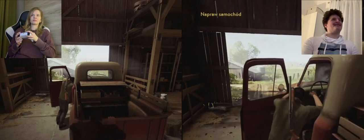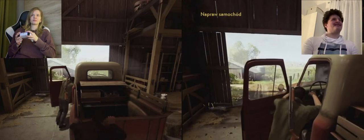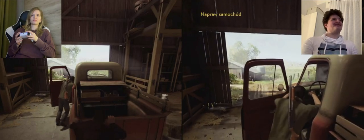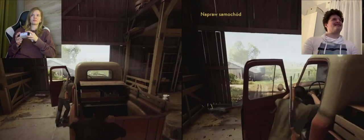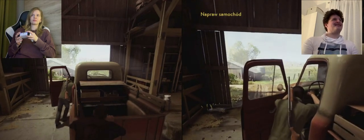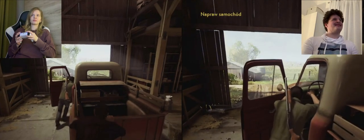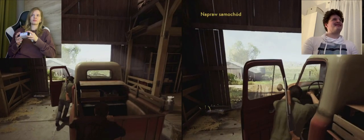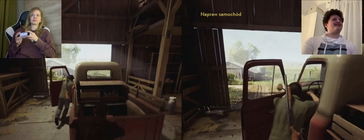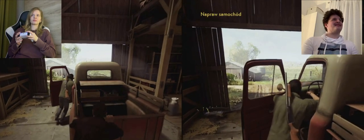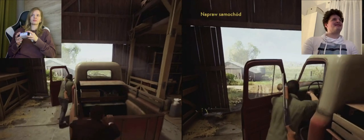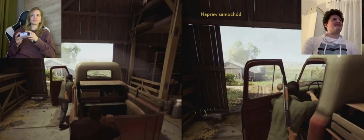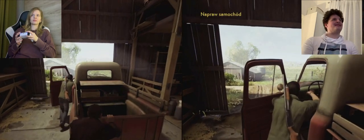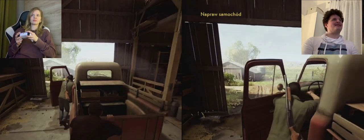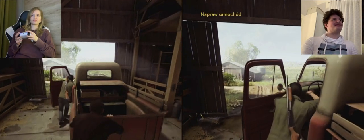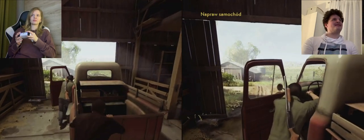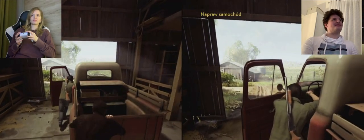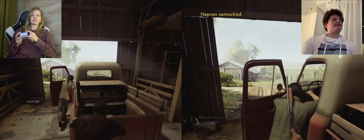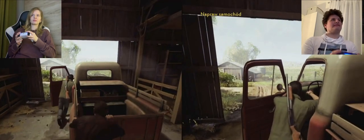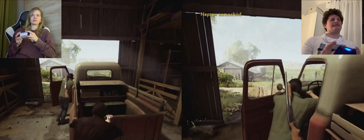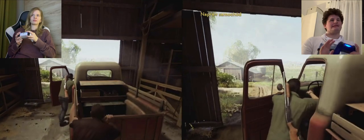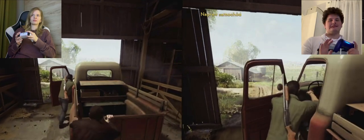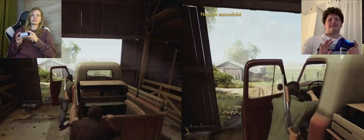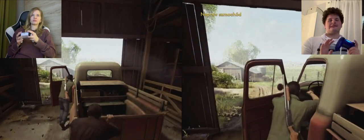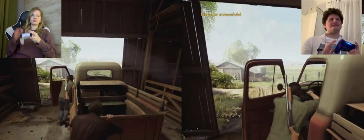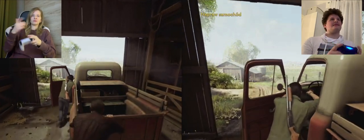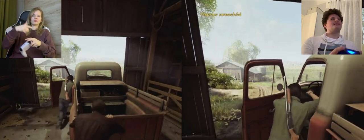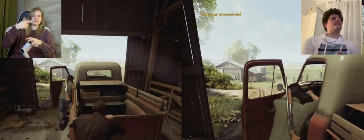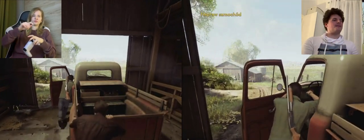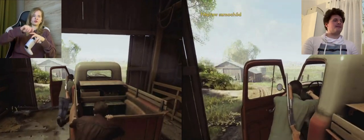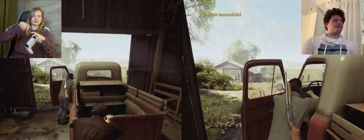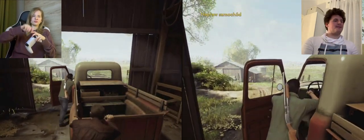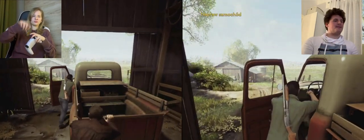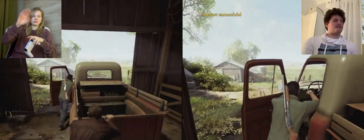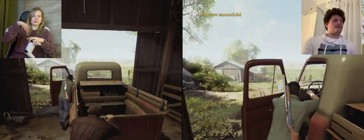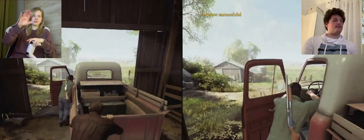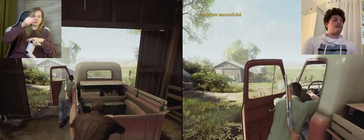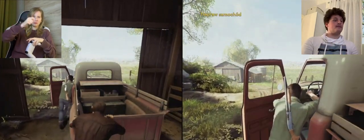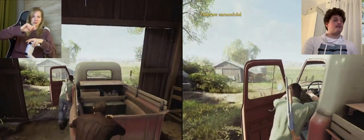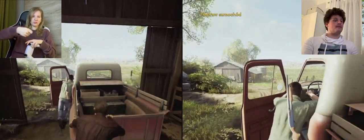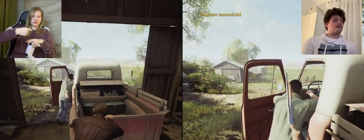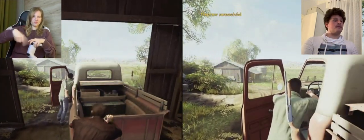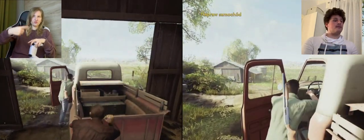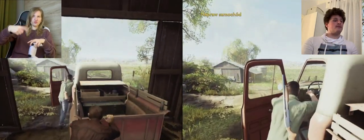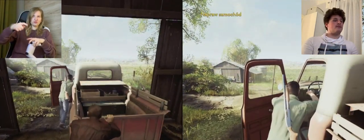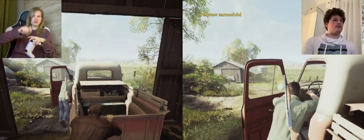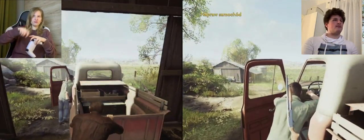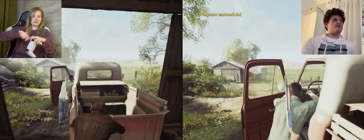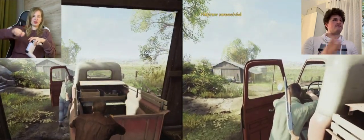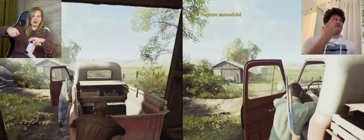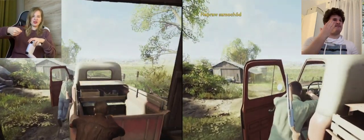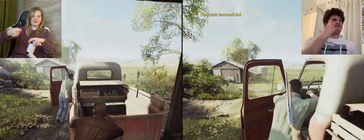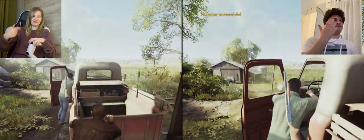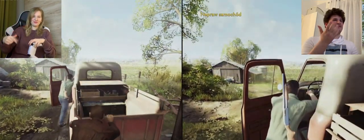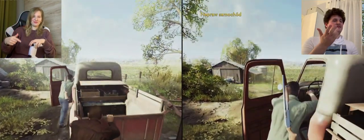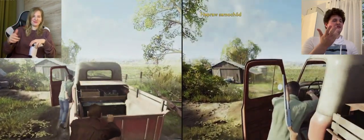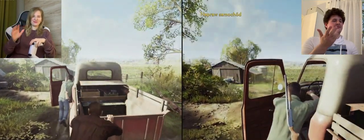K: Why didn't they check if this car would start?